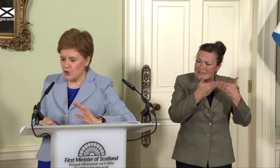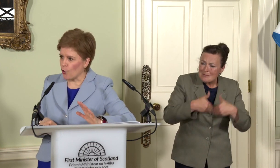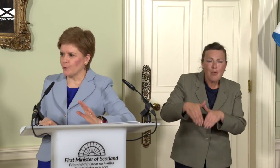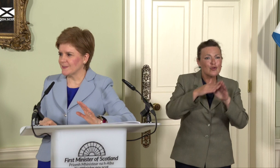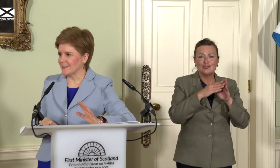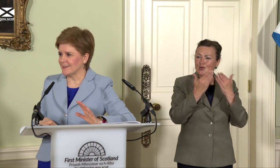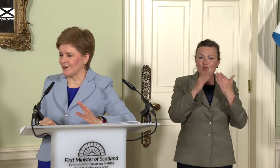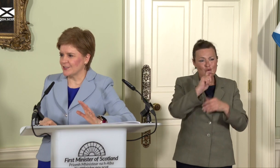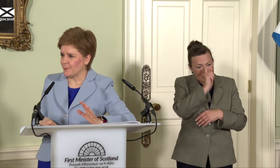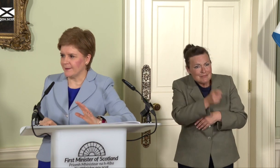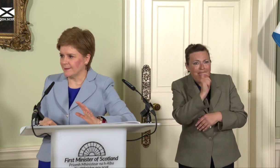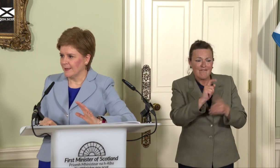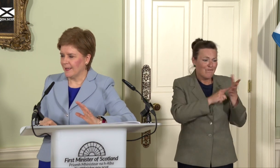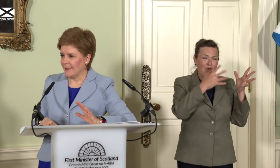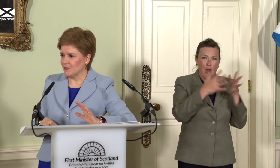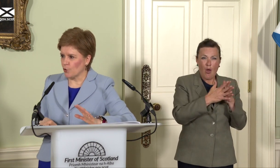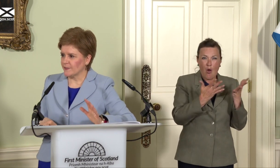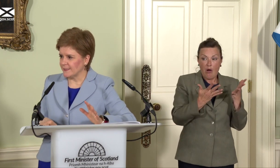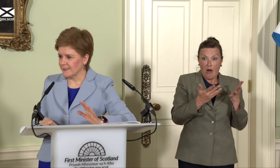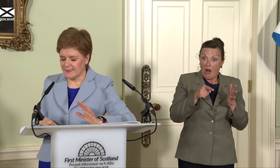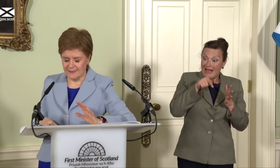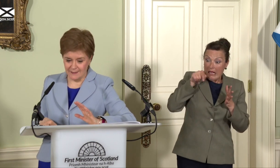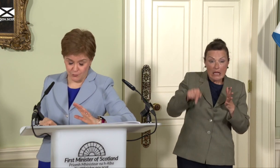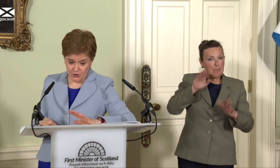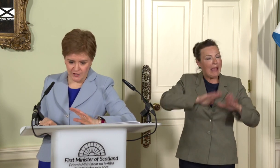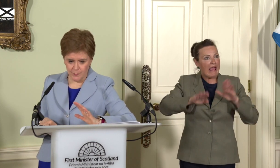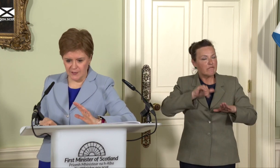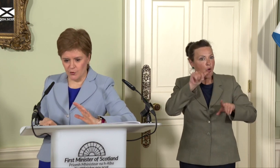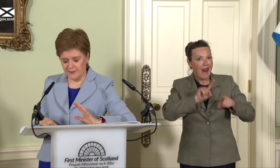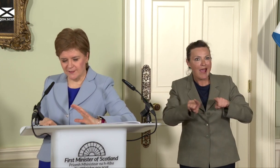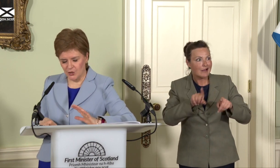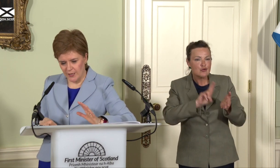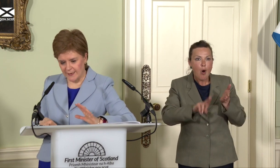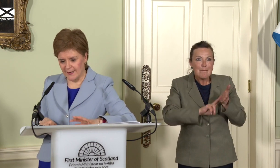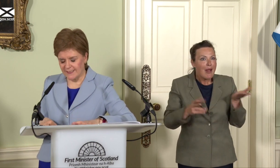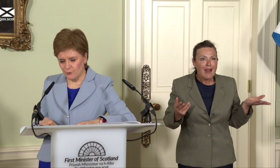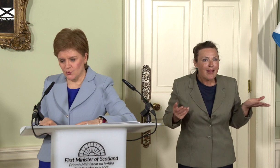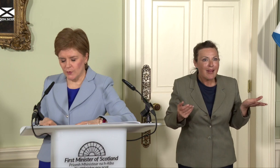norms that underpin democracies in, well, used to underpin democracies in the UK and still do